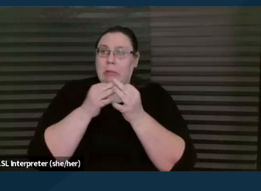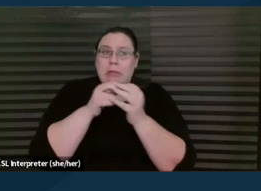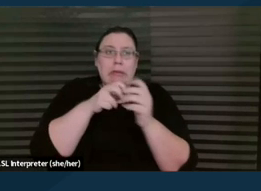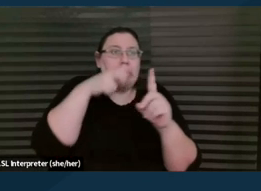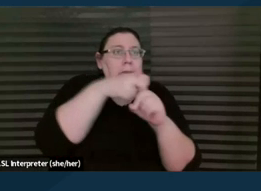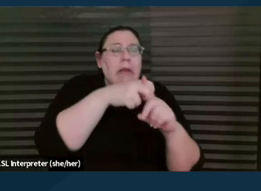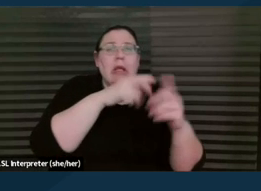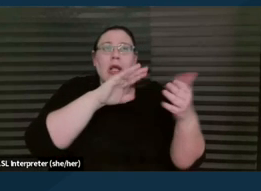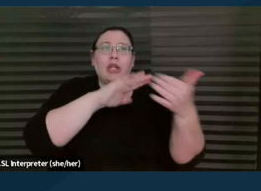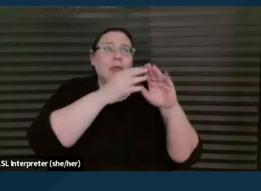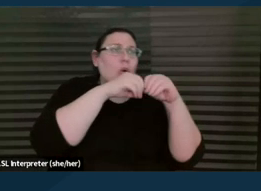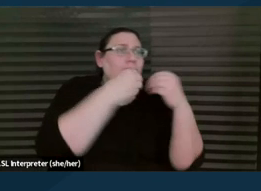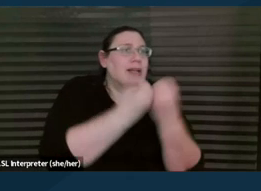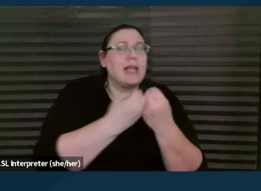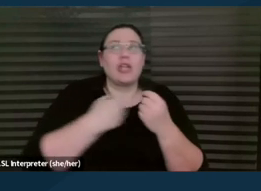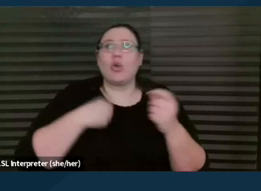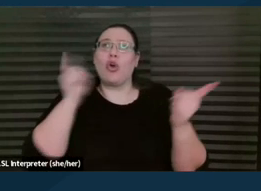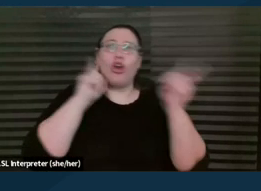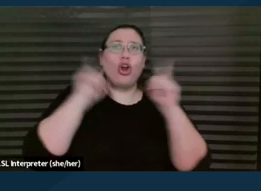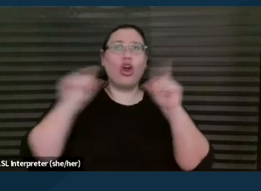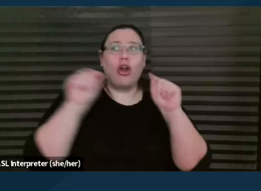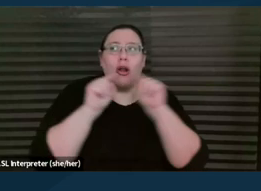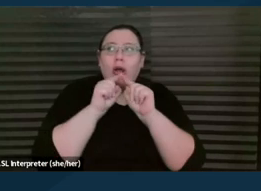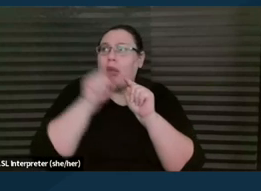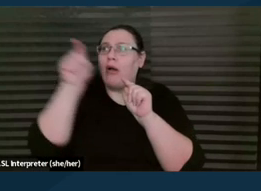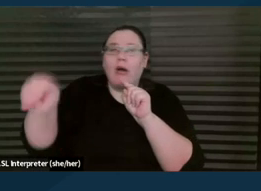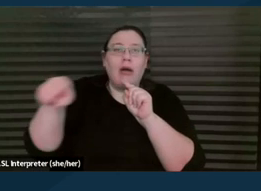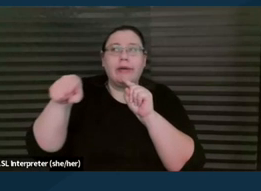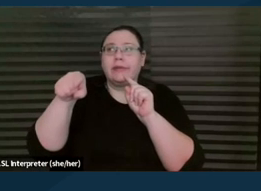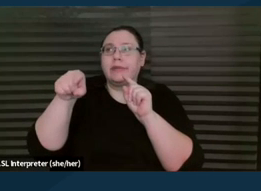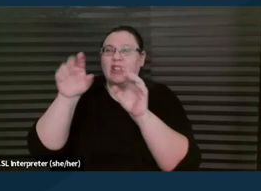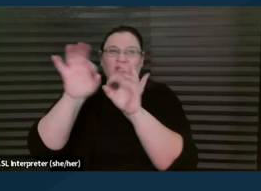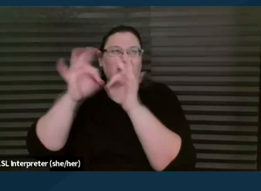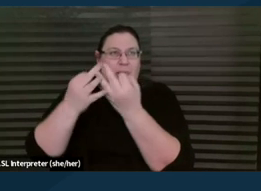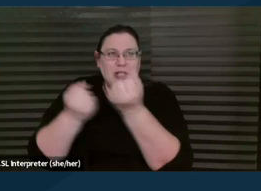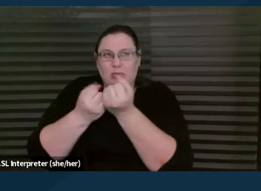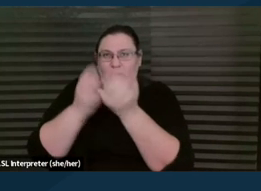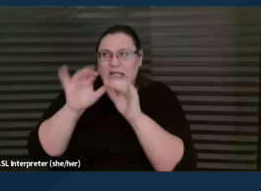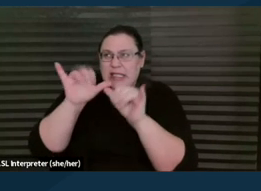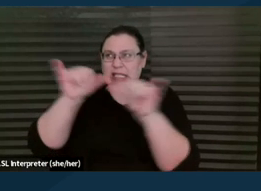or through word of mouth. They might hear about a family support system, like a parent training information center.